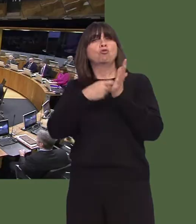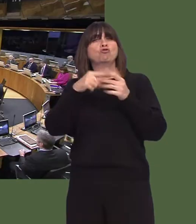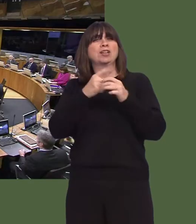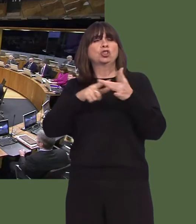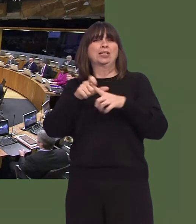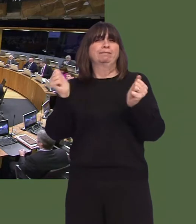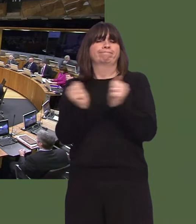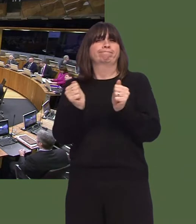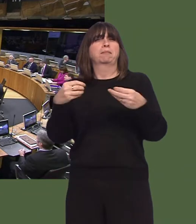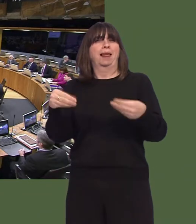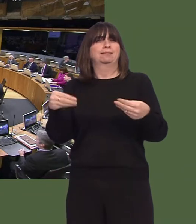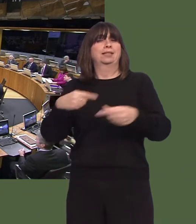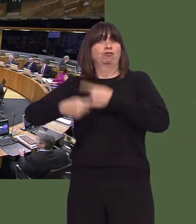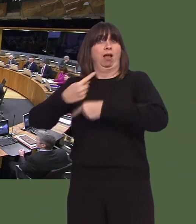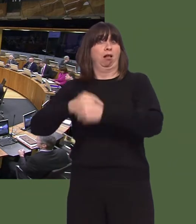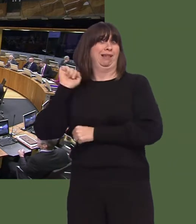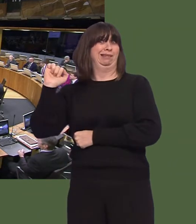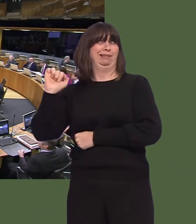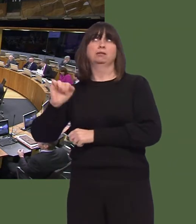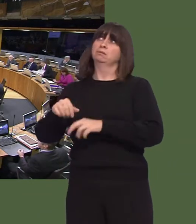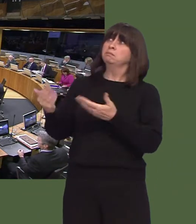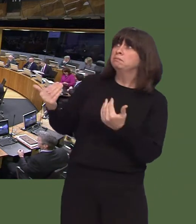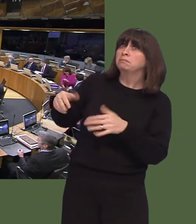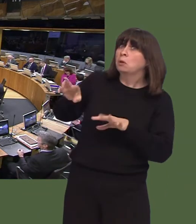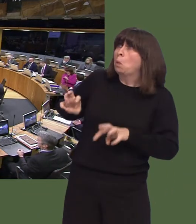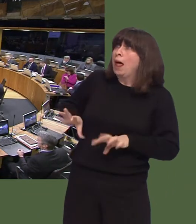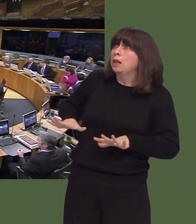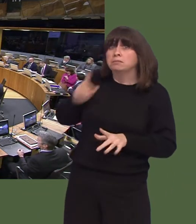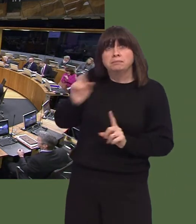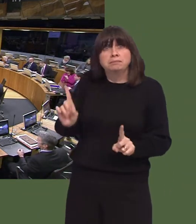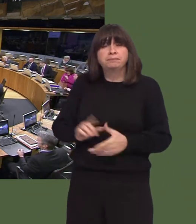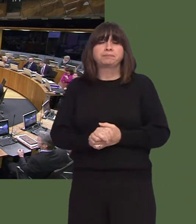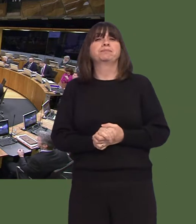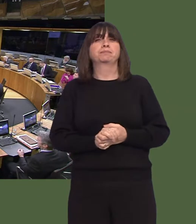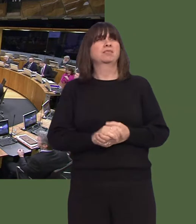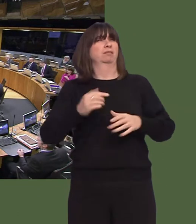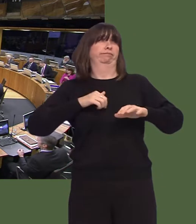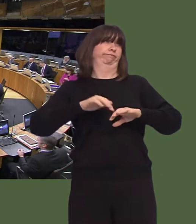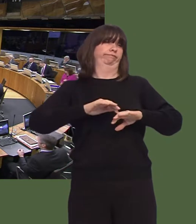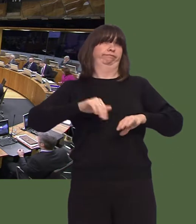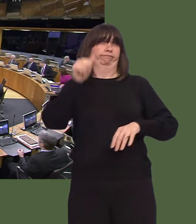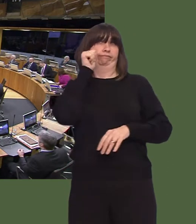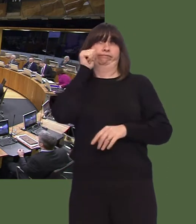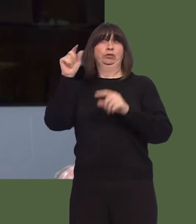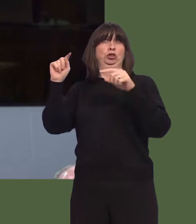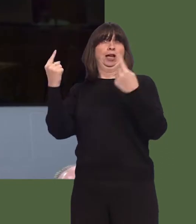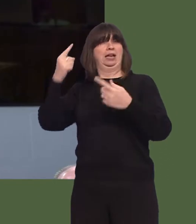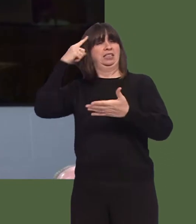Russell George AM: I think there is universal agreement that China's decision will pose